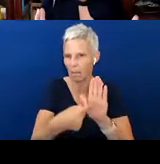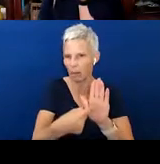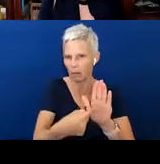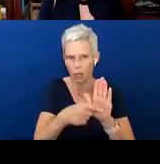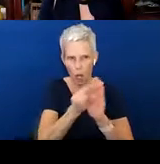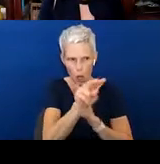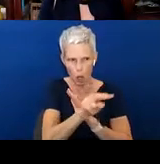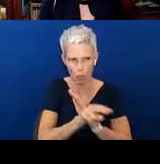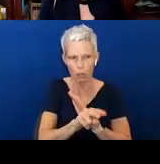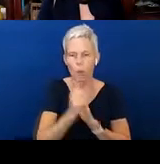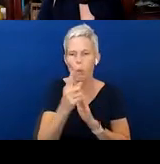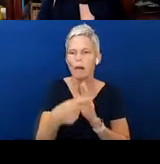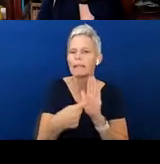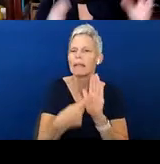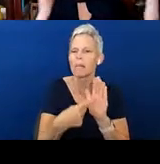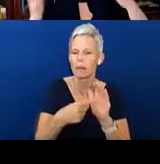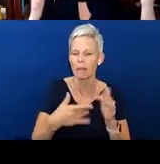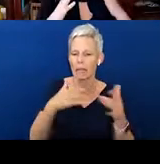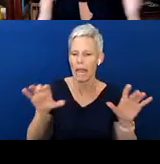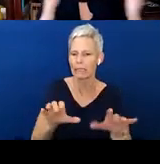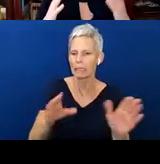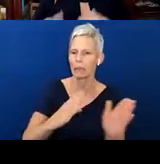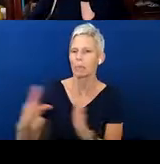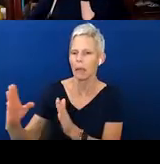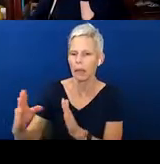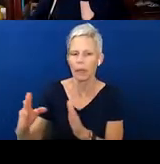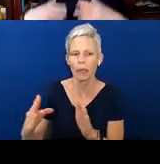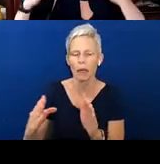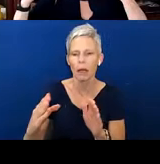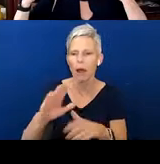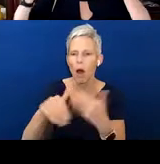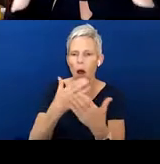an activity plan. Because we get all this information and we're like, “Wow.” And all